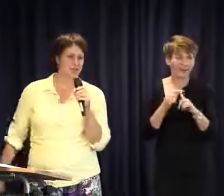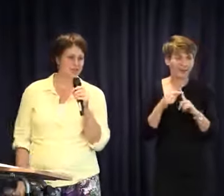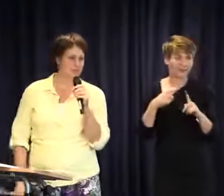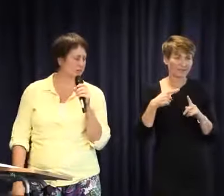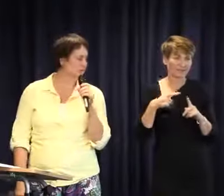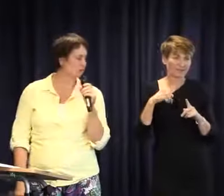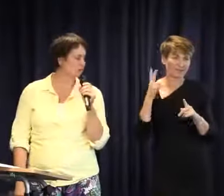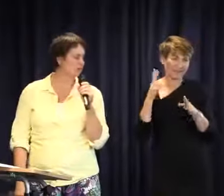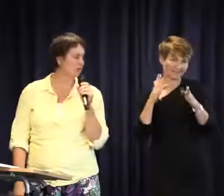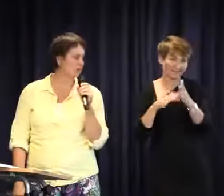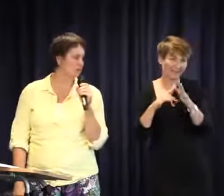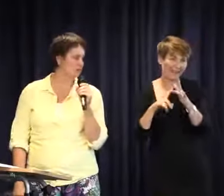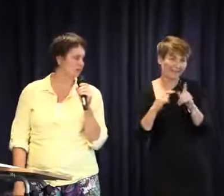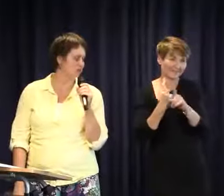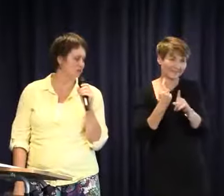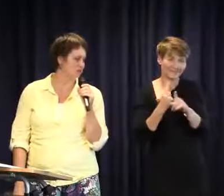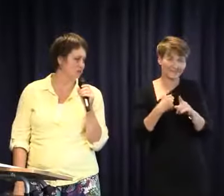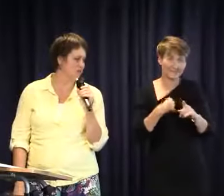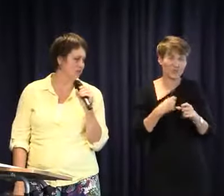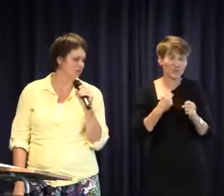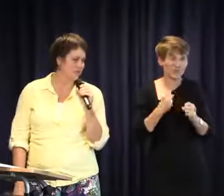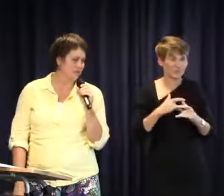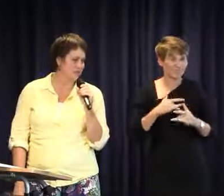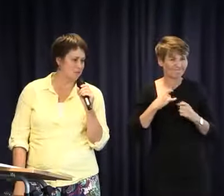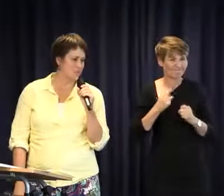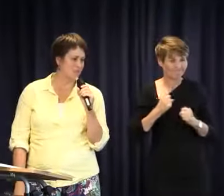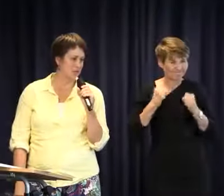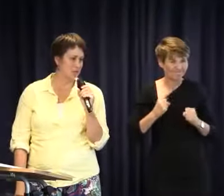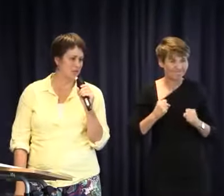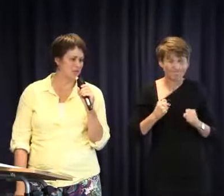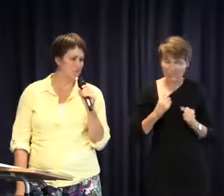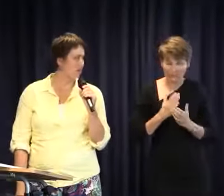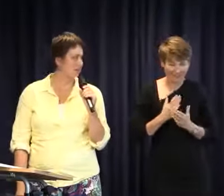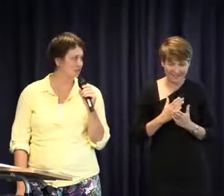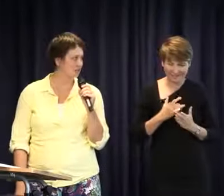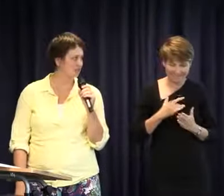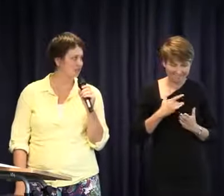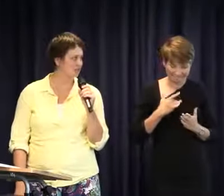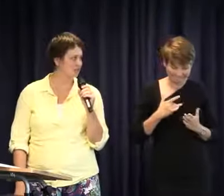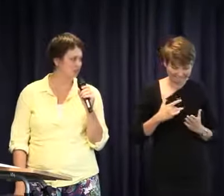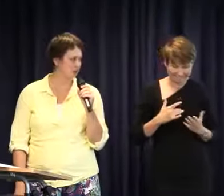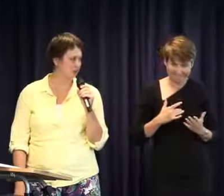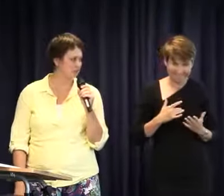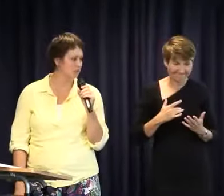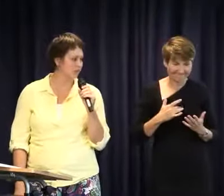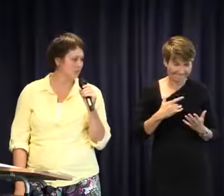May said before. For me my passion was very much not being able to find Auslan in my home